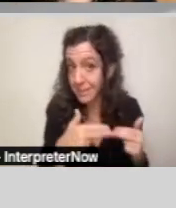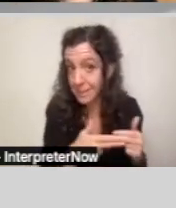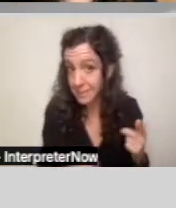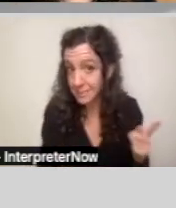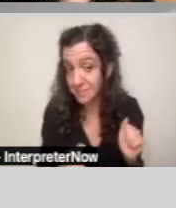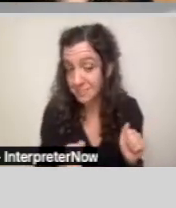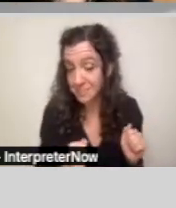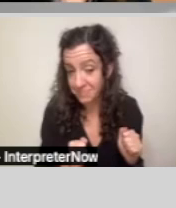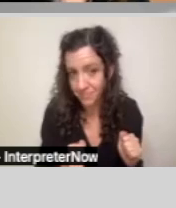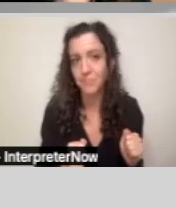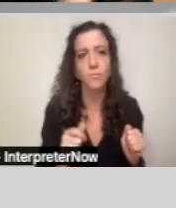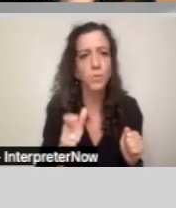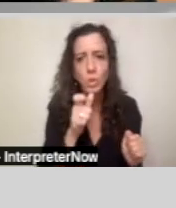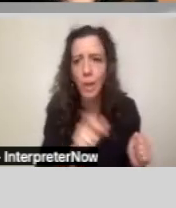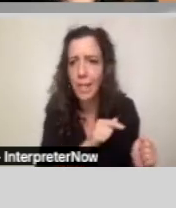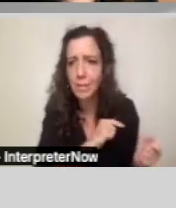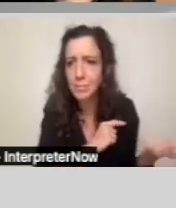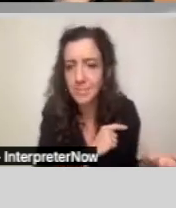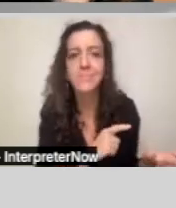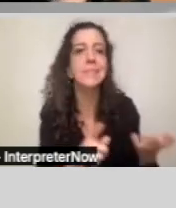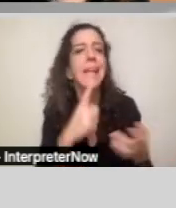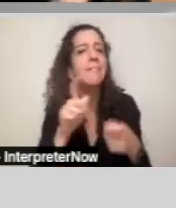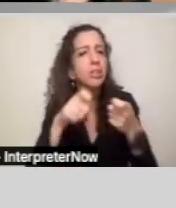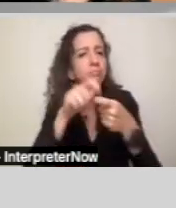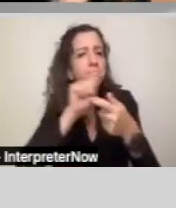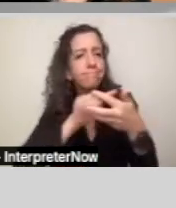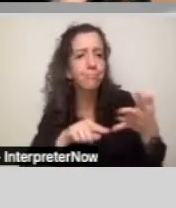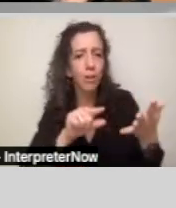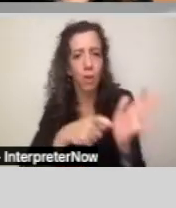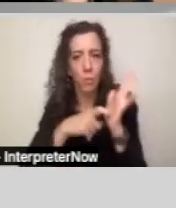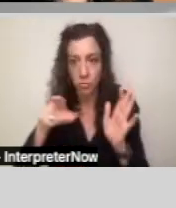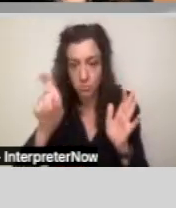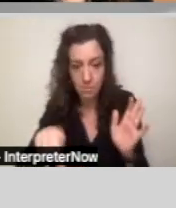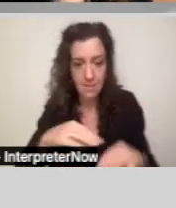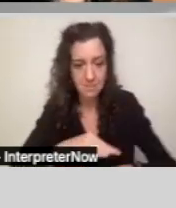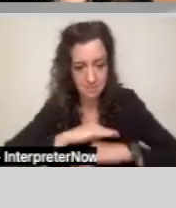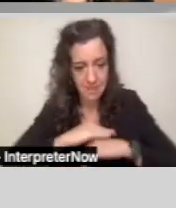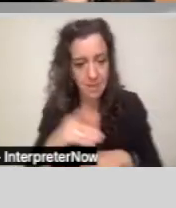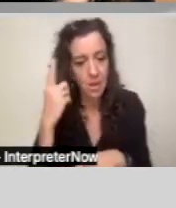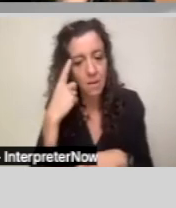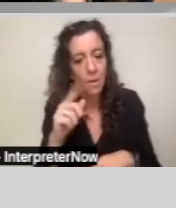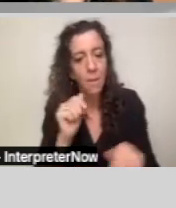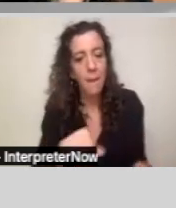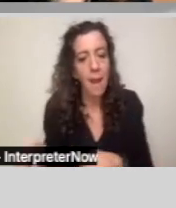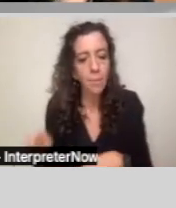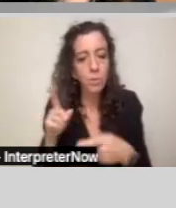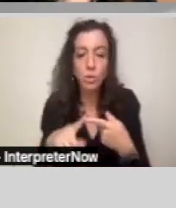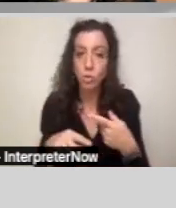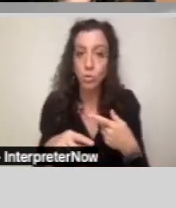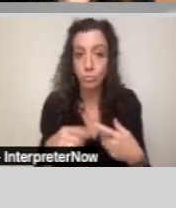So who is eligible? So there are certain requirements that you have to meet in order to be eligible for these regional center consumers.